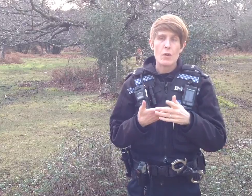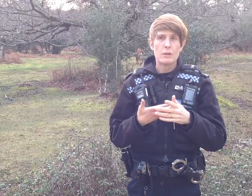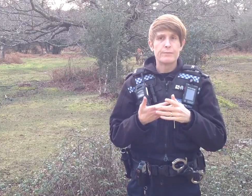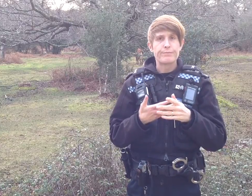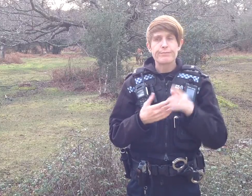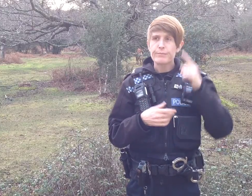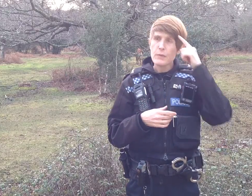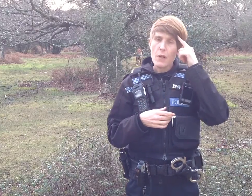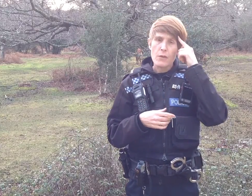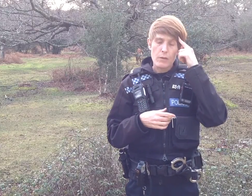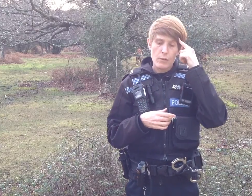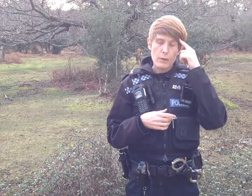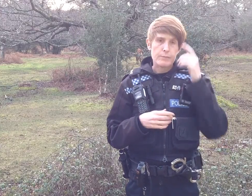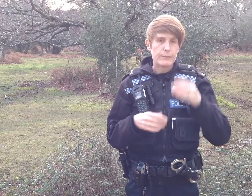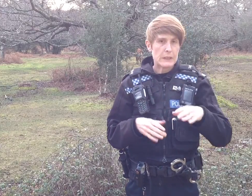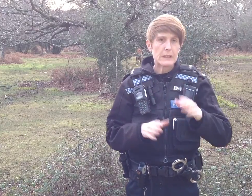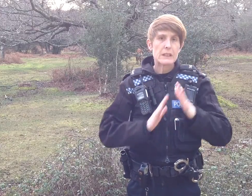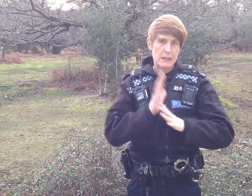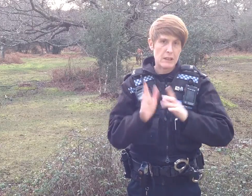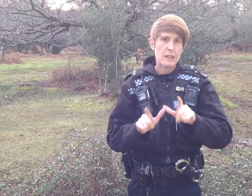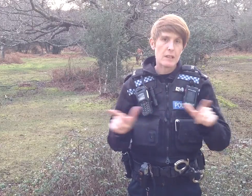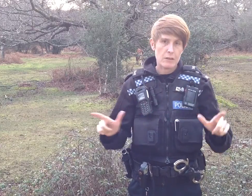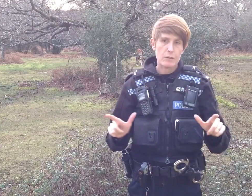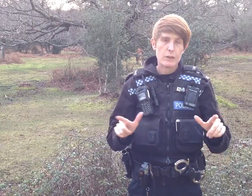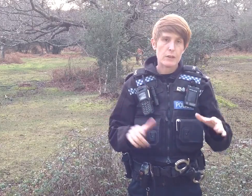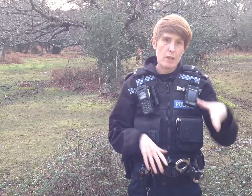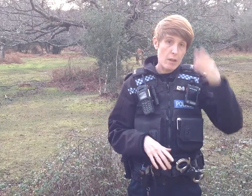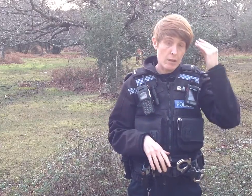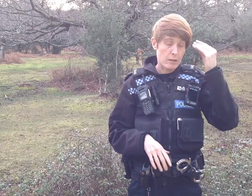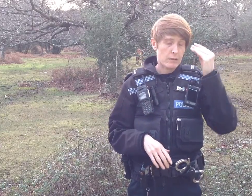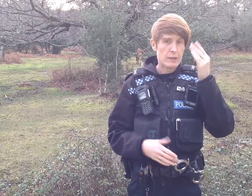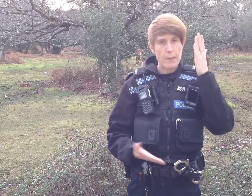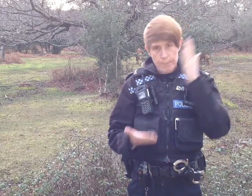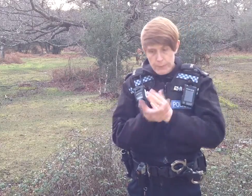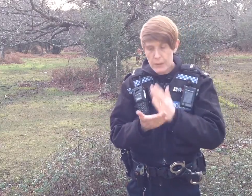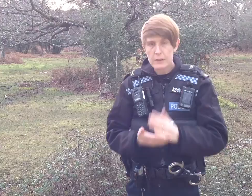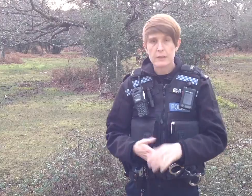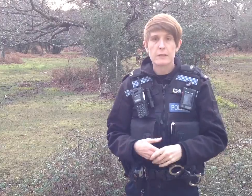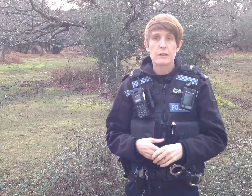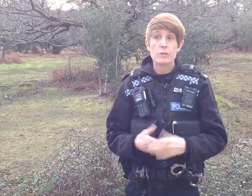I thought, 'I must learn Sign Language'!